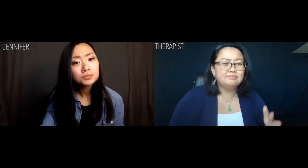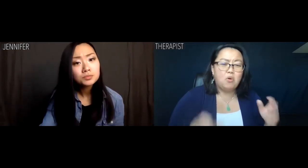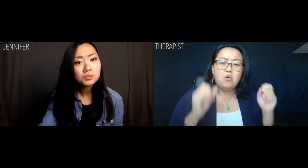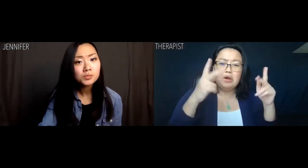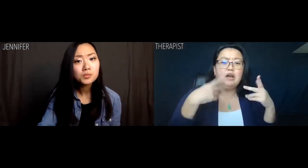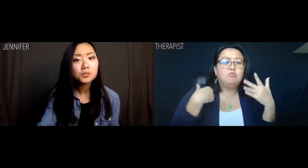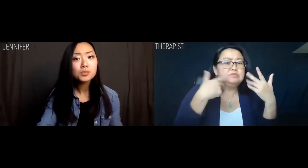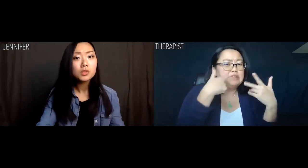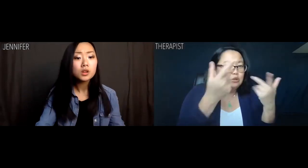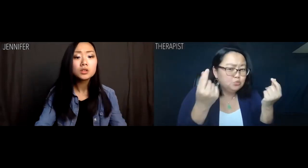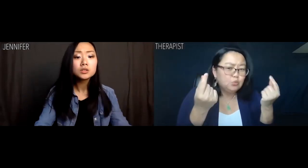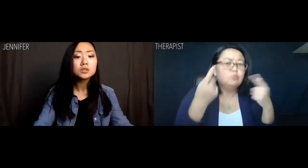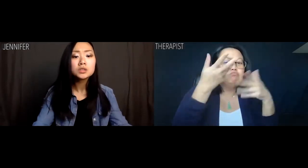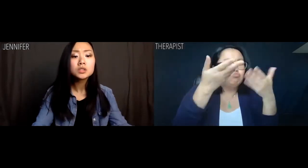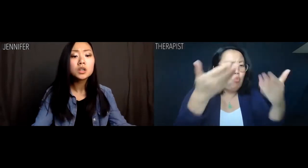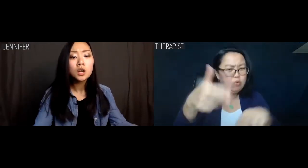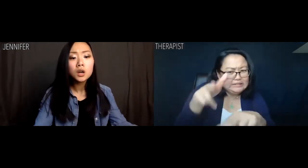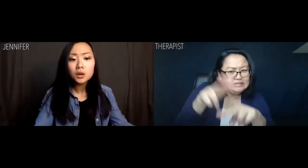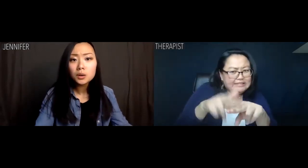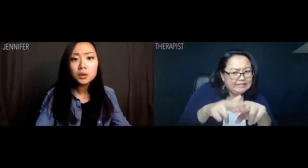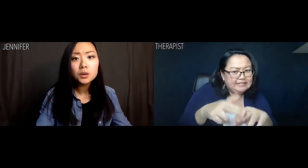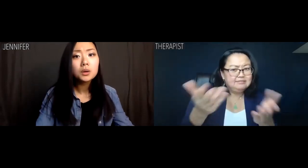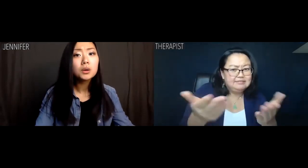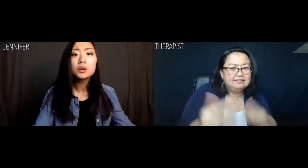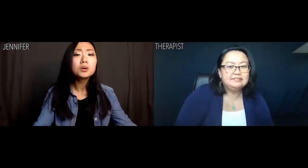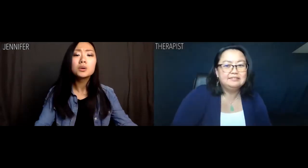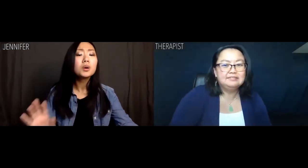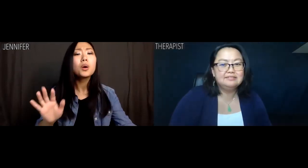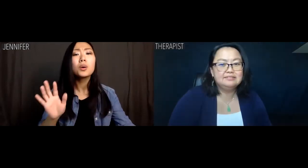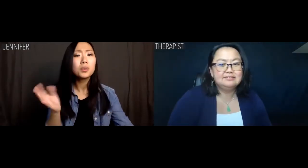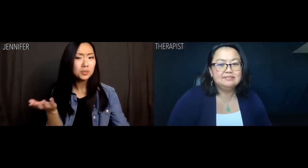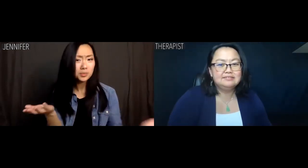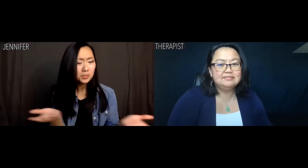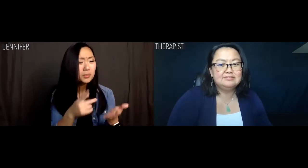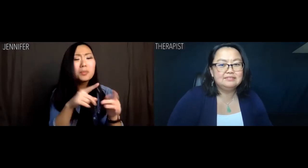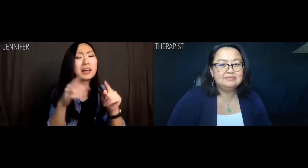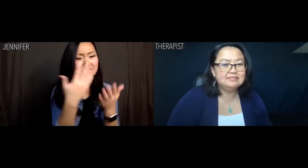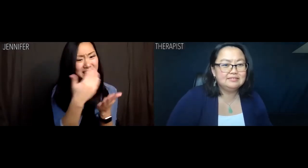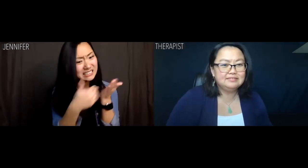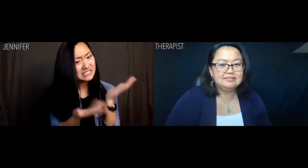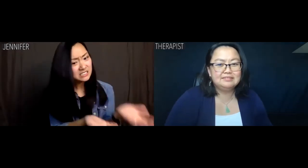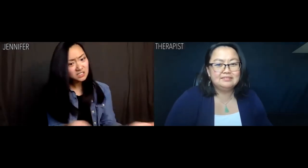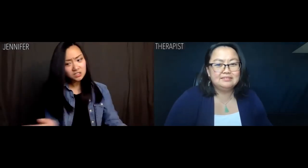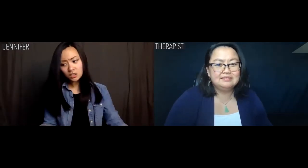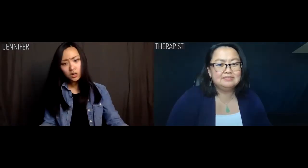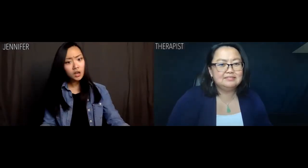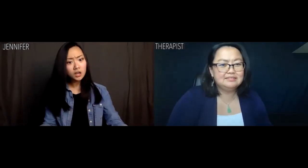Therapist: Hey, here's something. Why don't you go ahead and sit down. Jennifer: OK? But the lists...